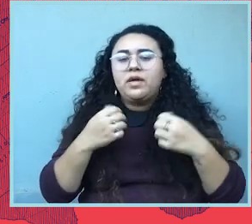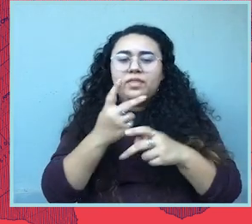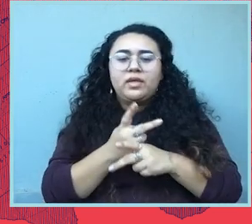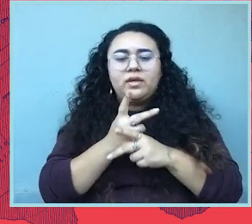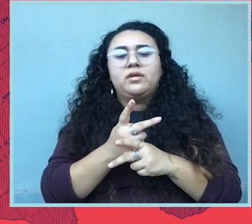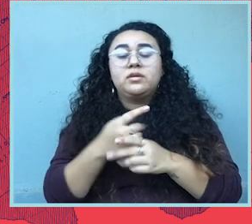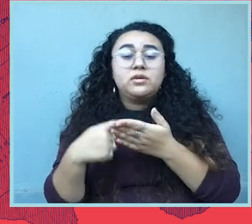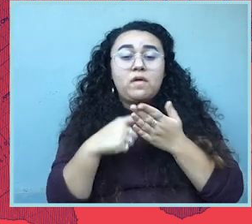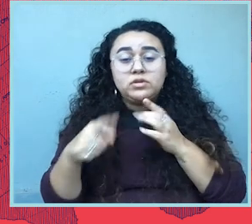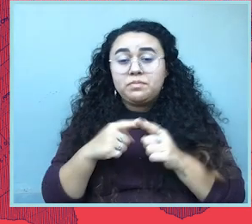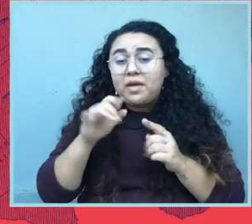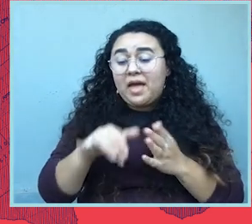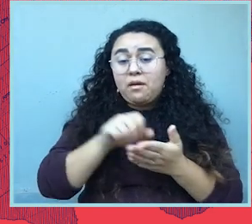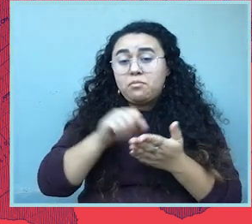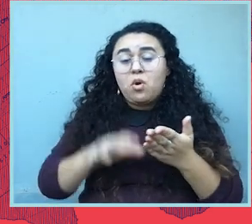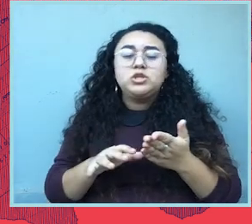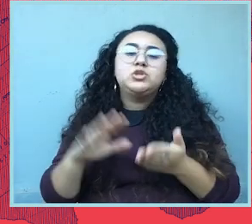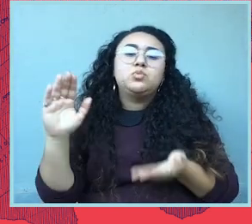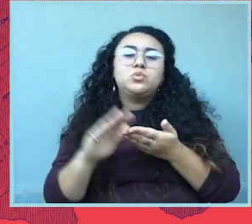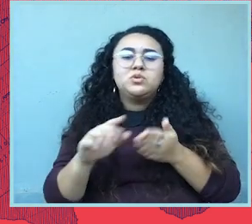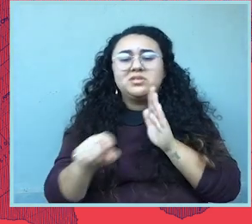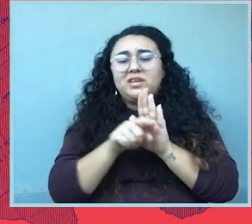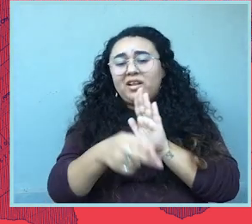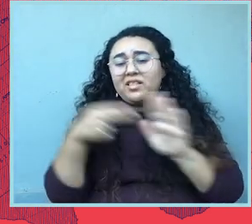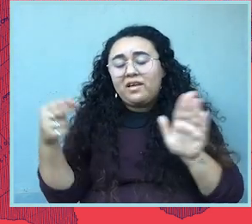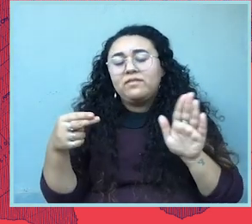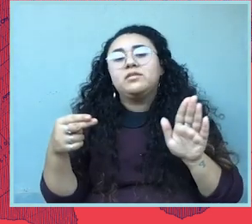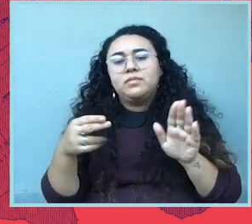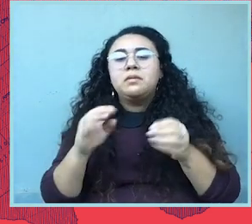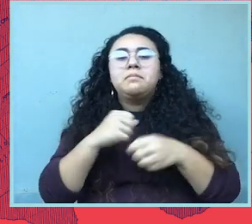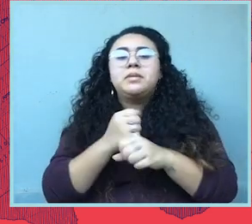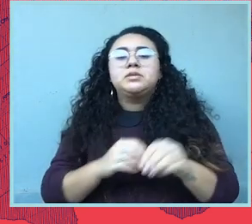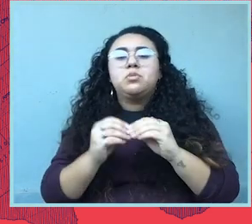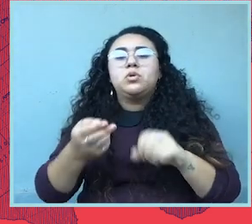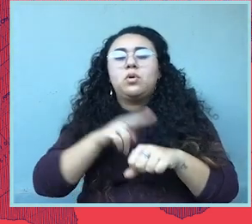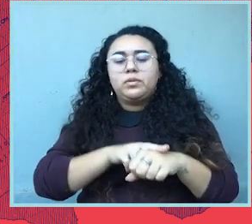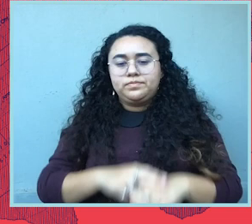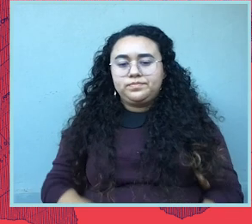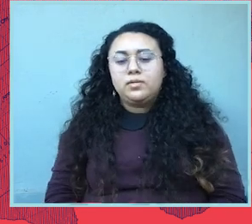So, having conversations about abortion reduces the stigma and normalizes it as it should be.